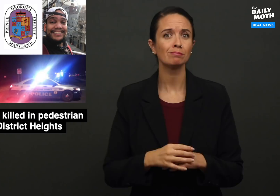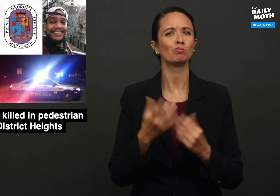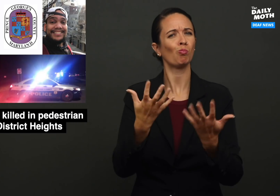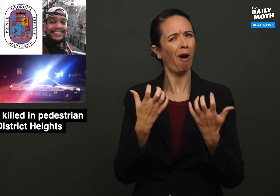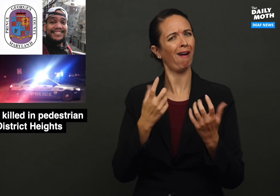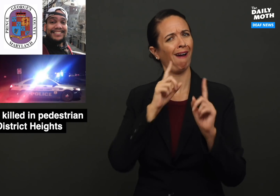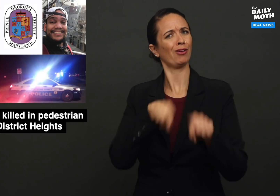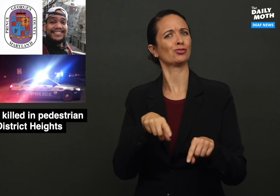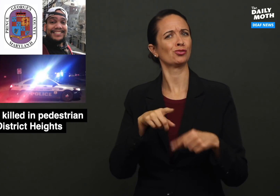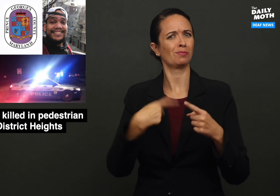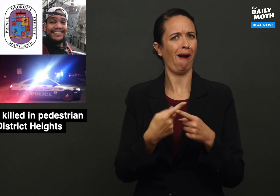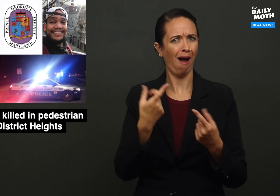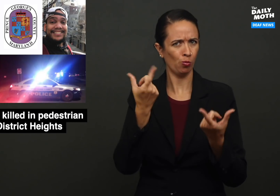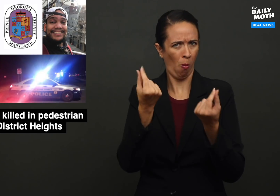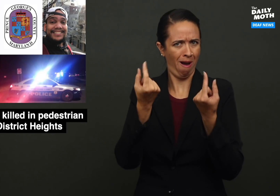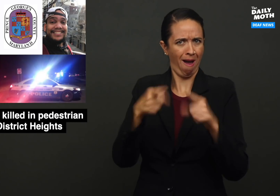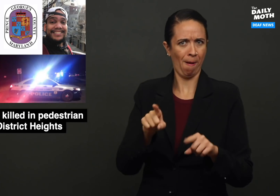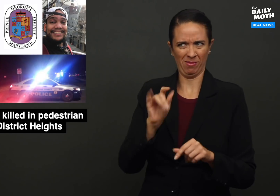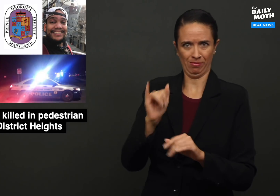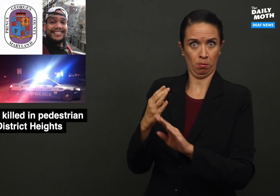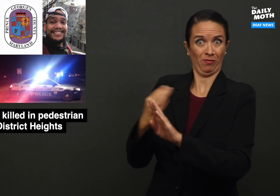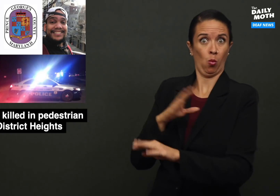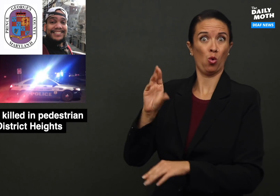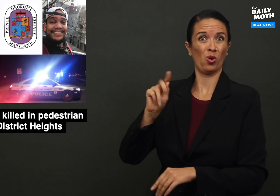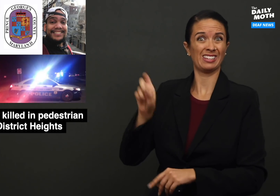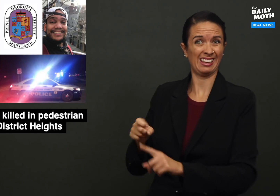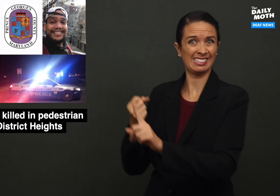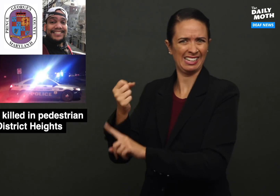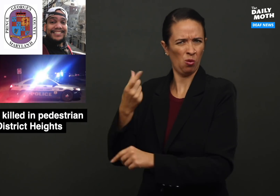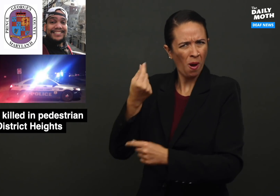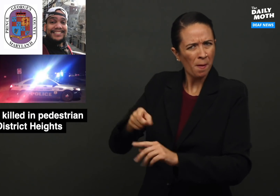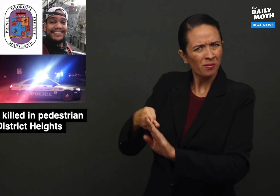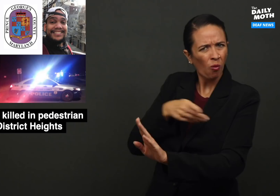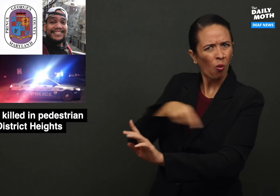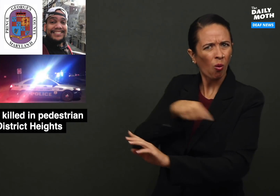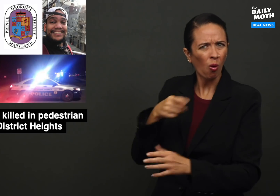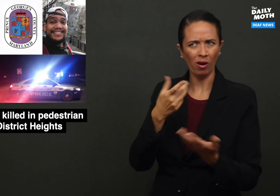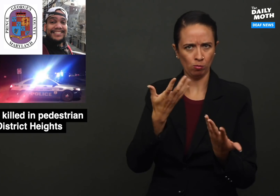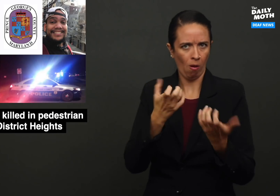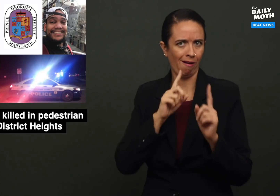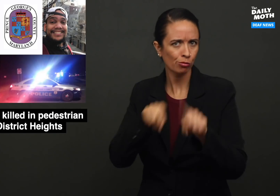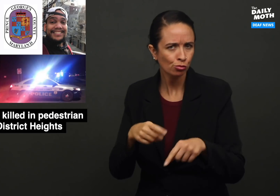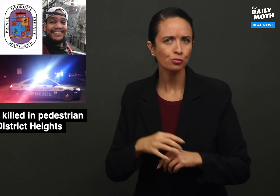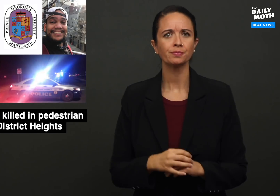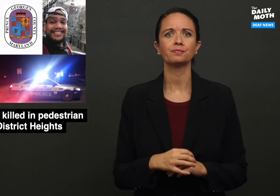and wants answers about what happened before Cortez walked across the street.